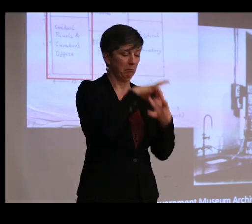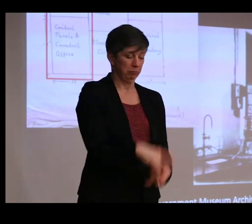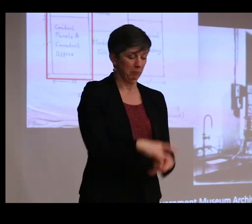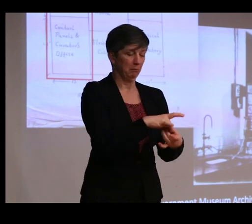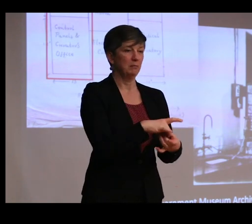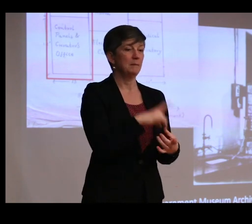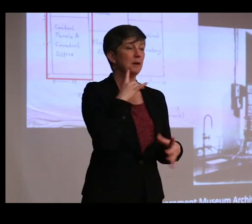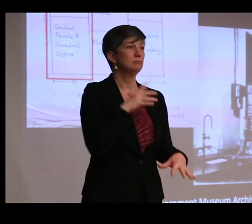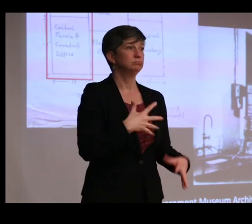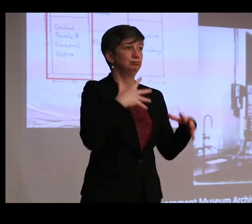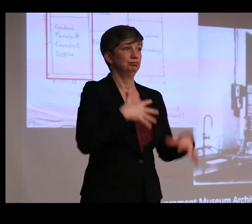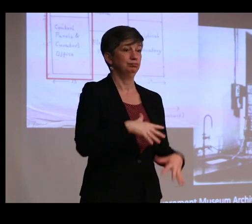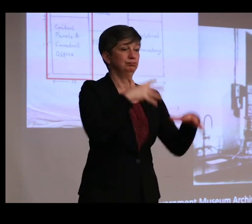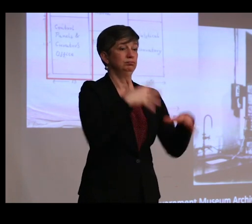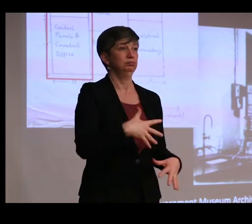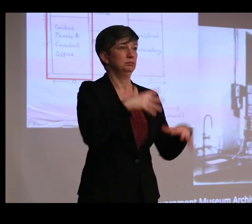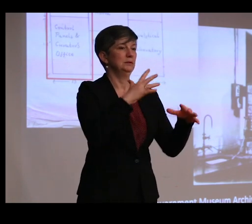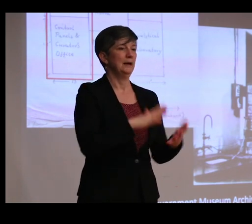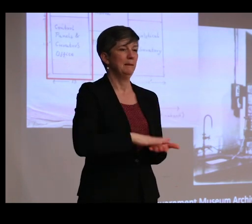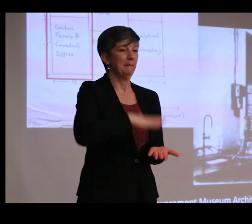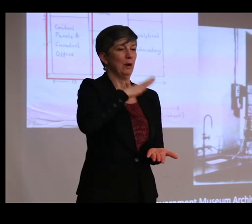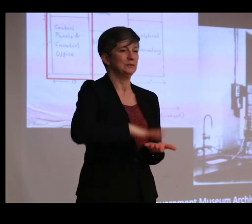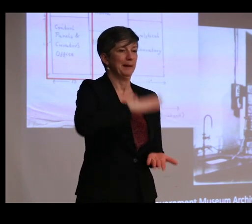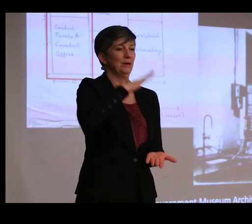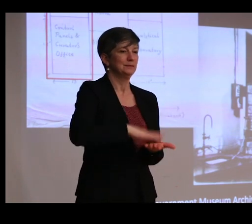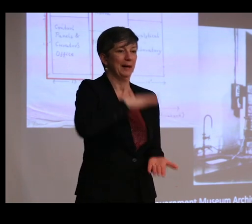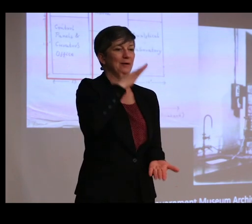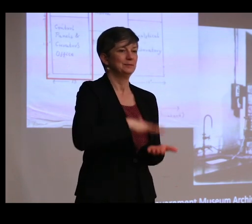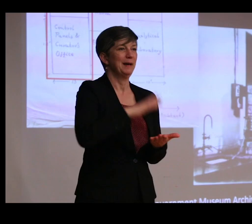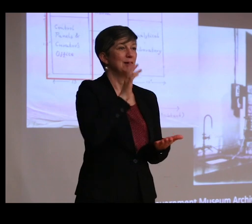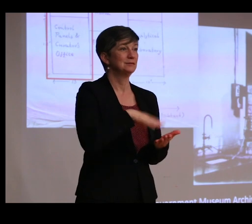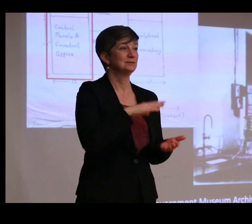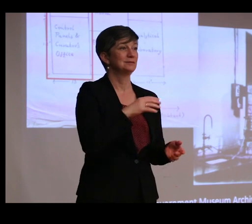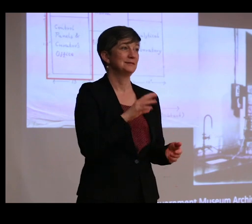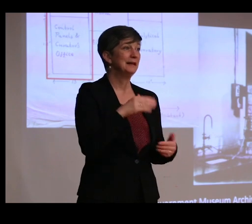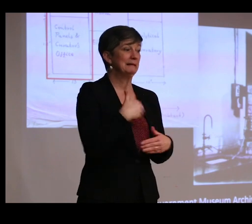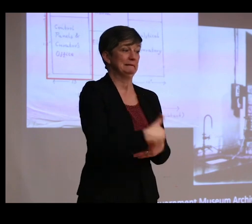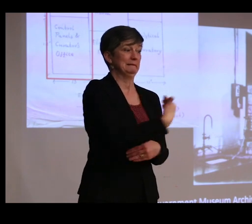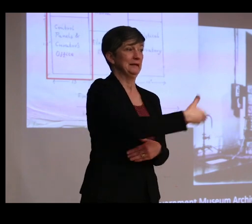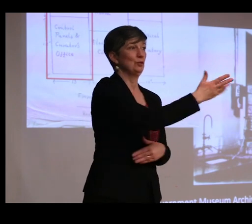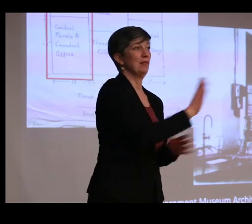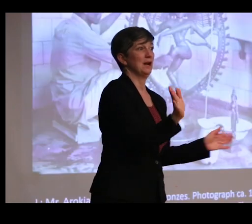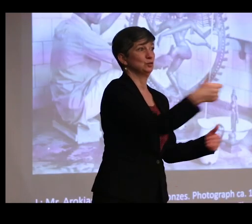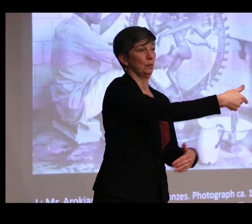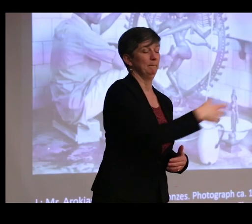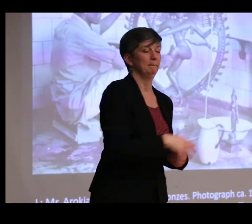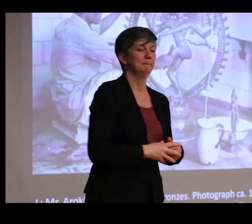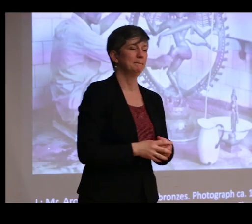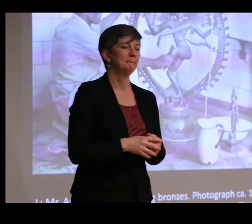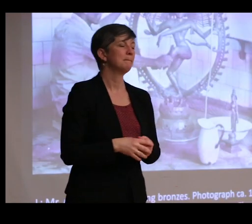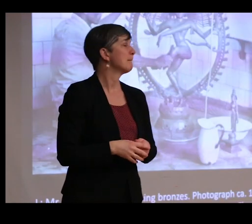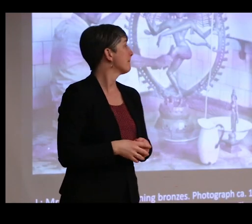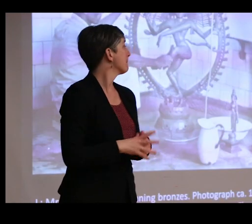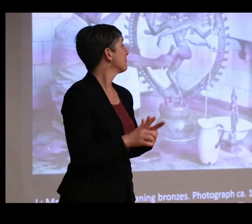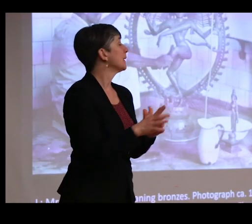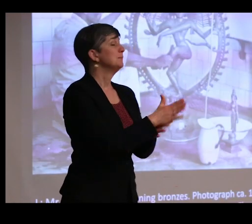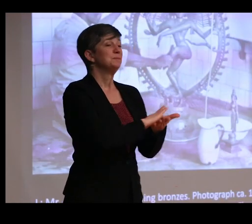vibrated so much it often bounced into the next room. Frightening. Once the cleaning was over--